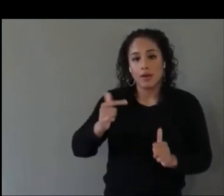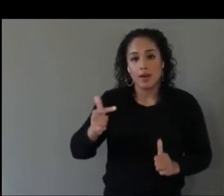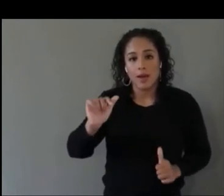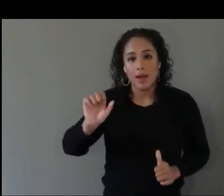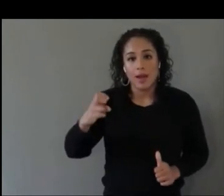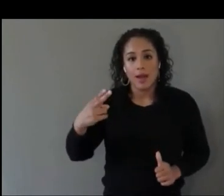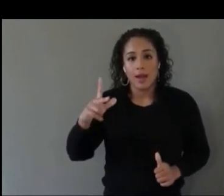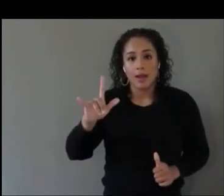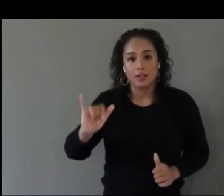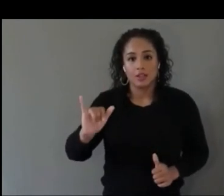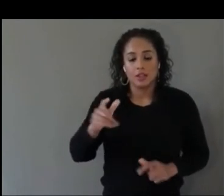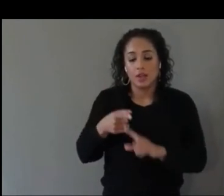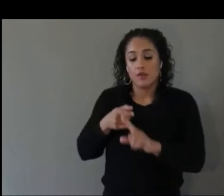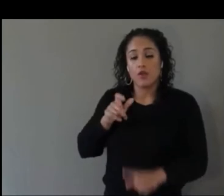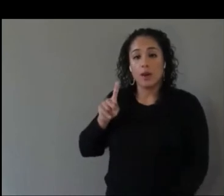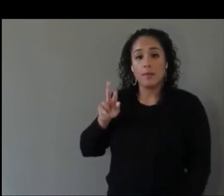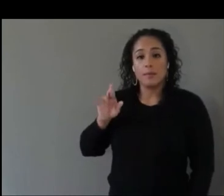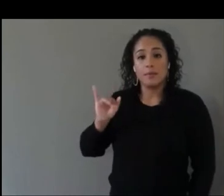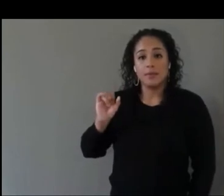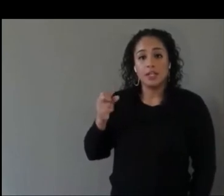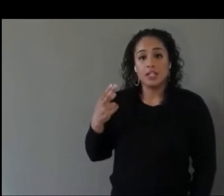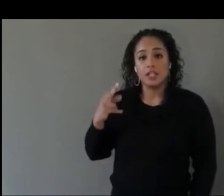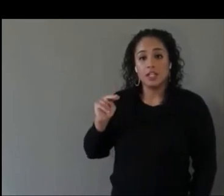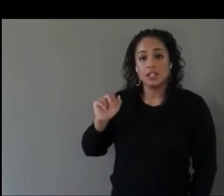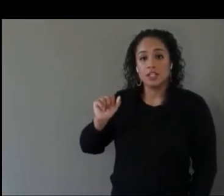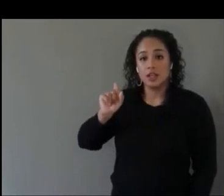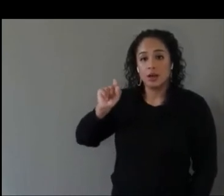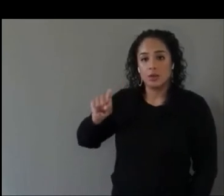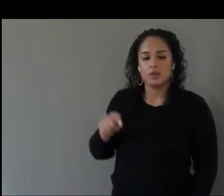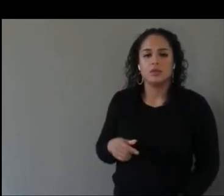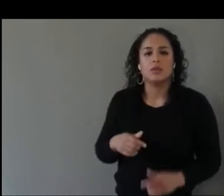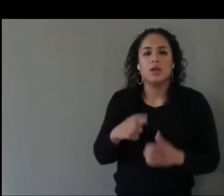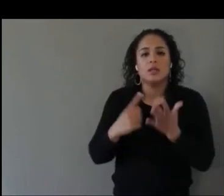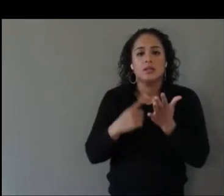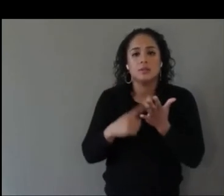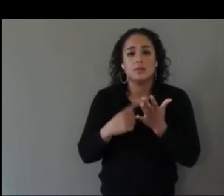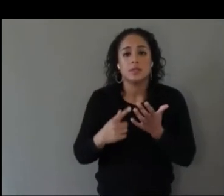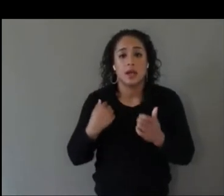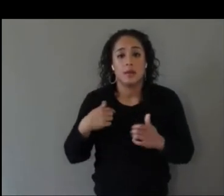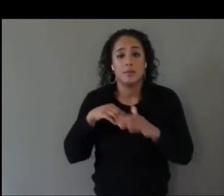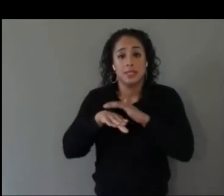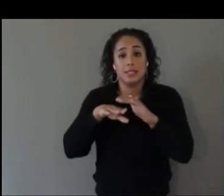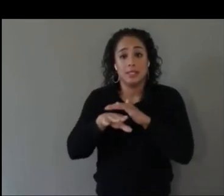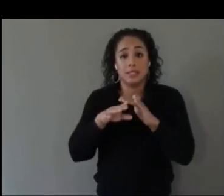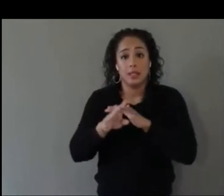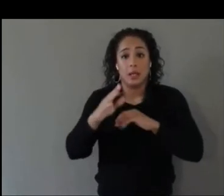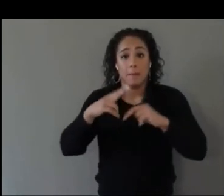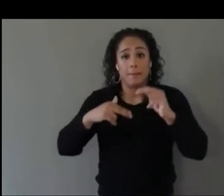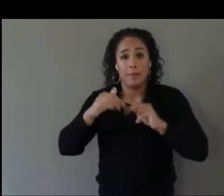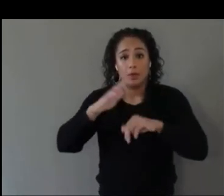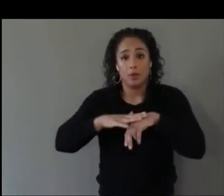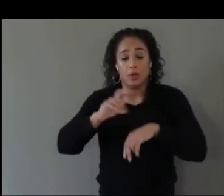A lot of times accessibility that's built into XR technology relies on pretty advanced hardware.